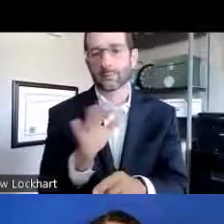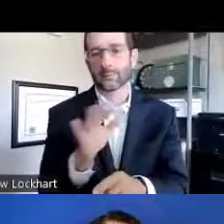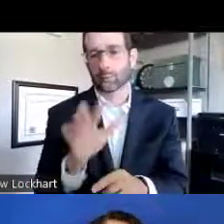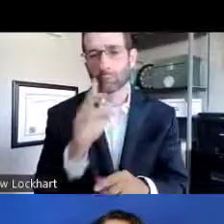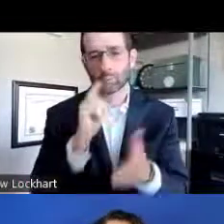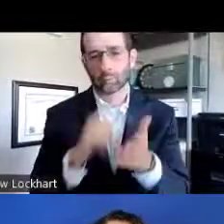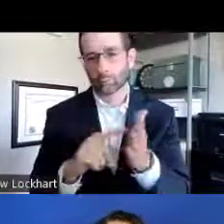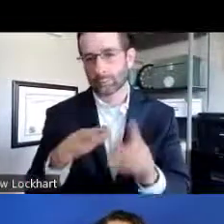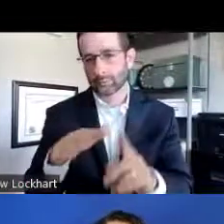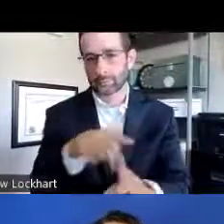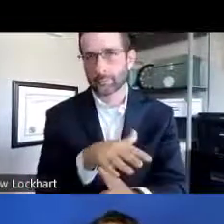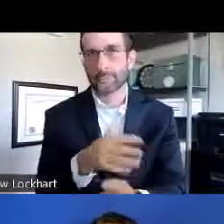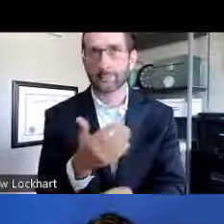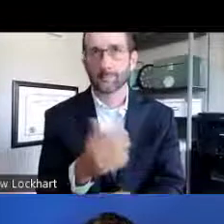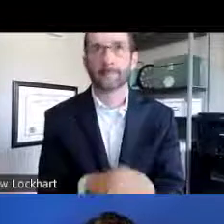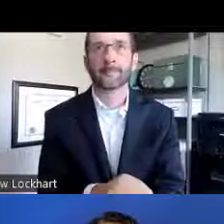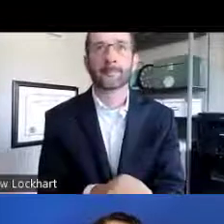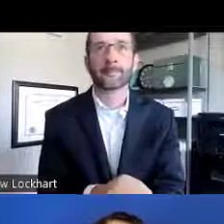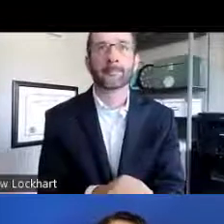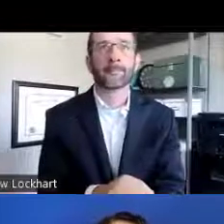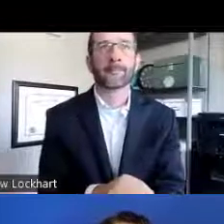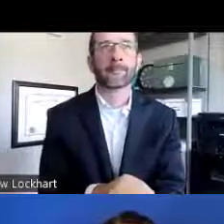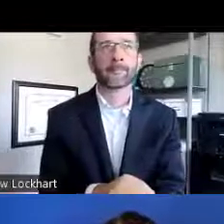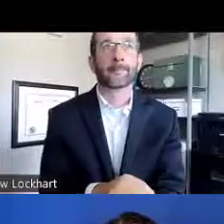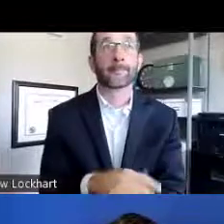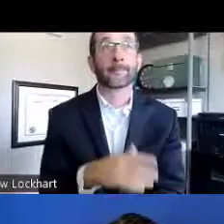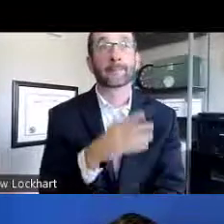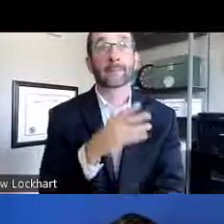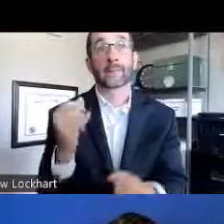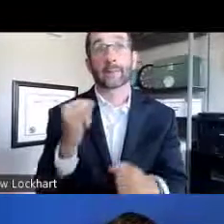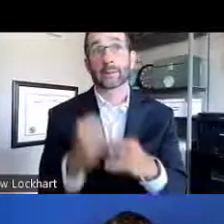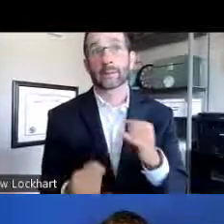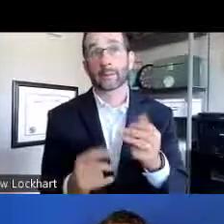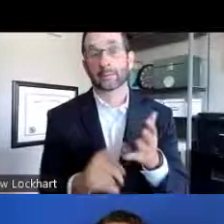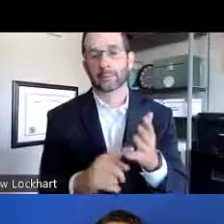Also looking at qualifications, the appropriateness of your research,